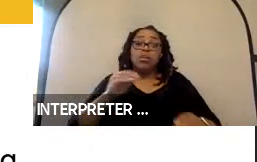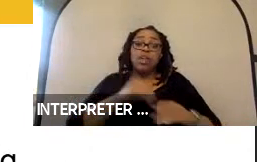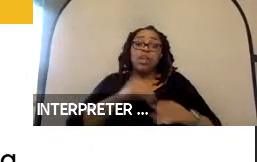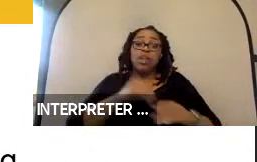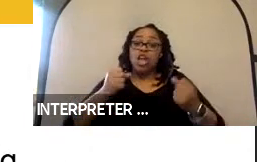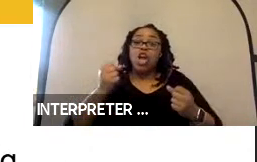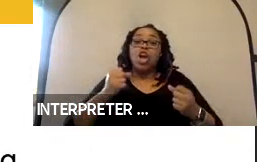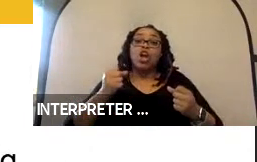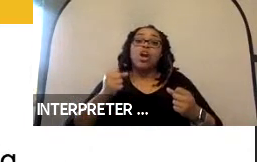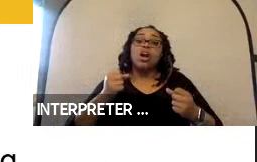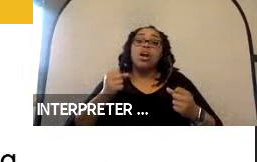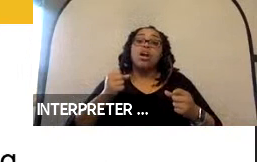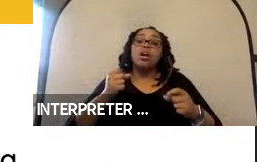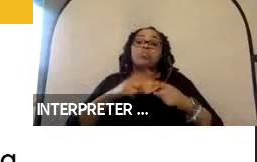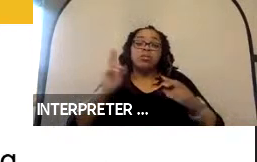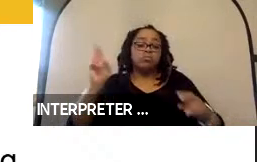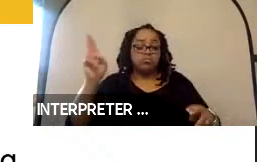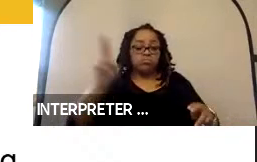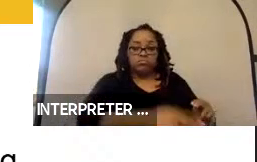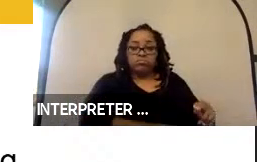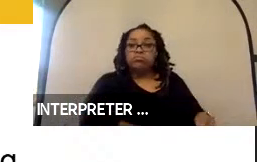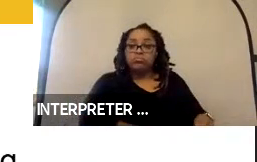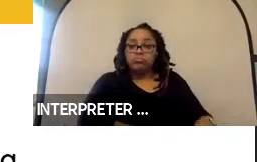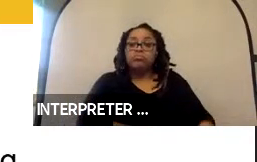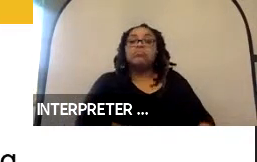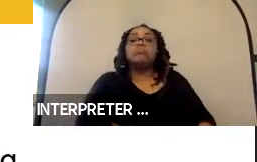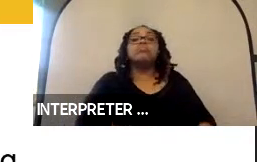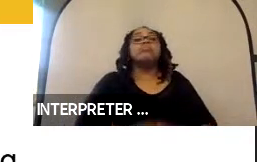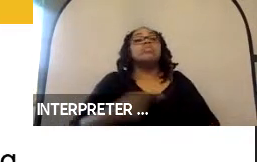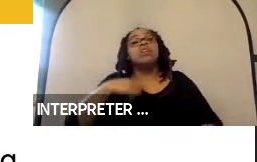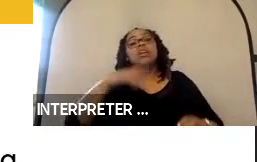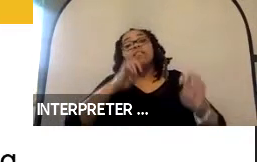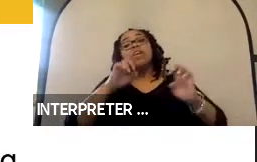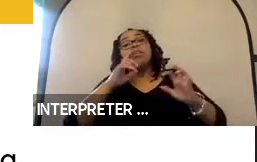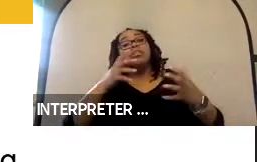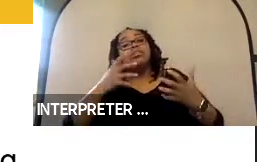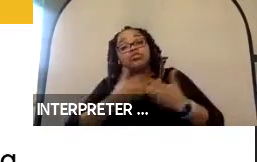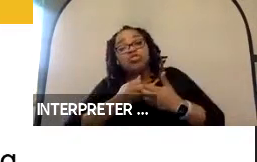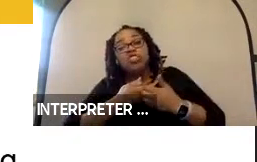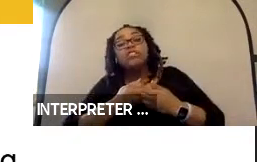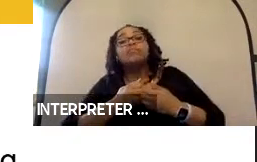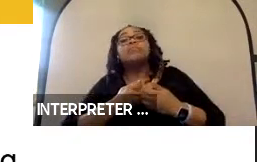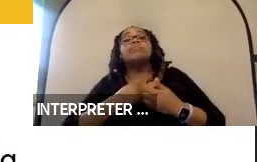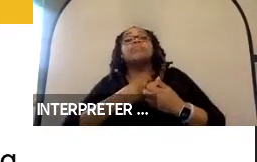in donning it. We are evaluating the crash worthiness in front and side impacts, which